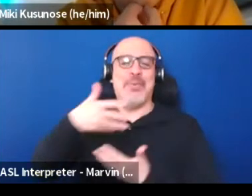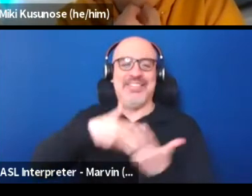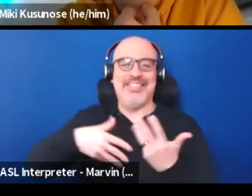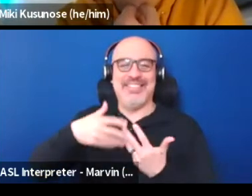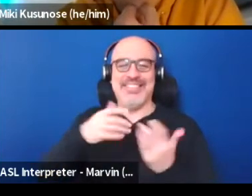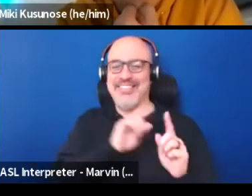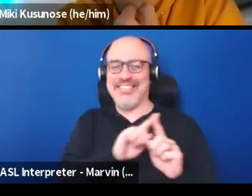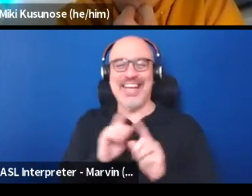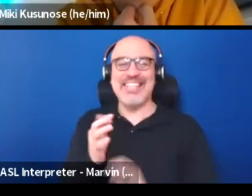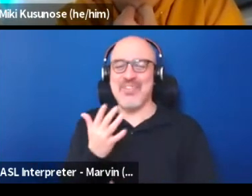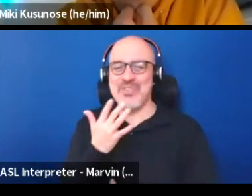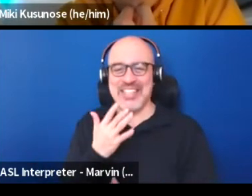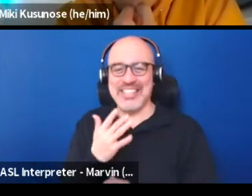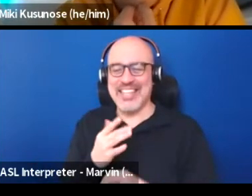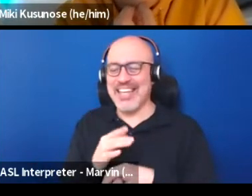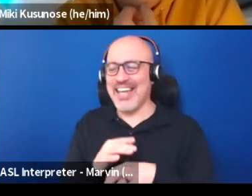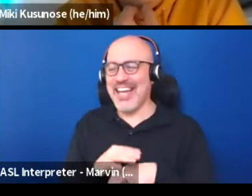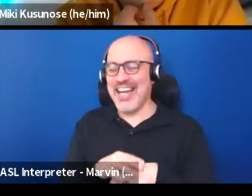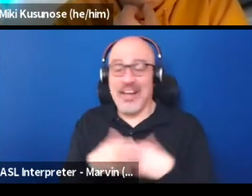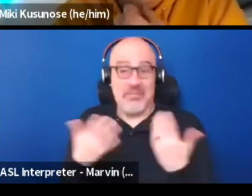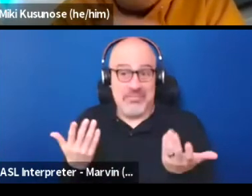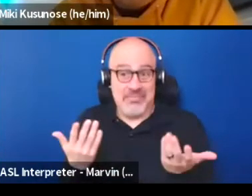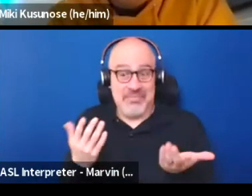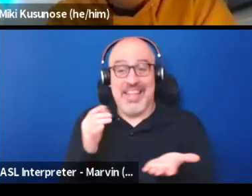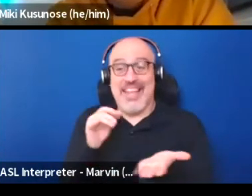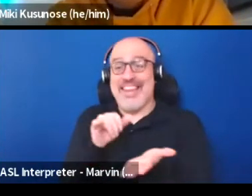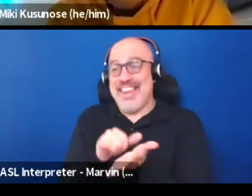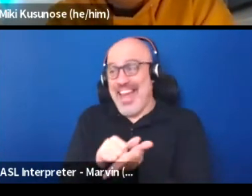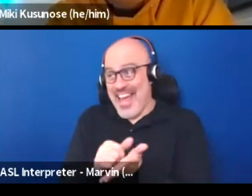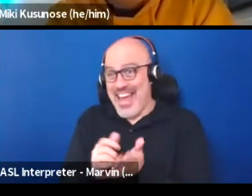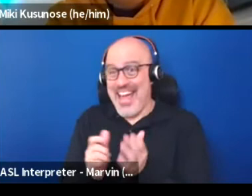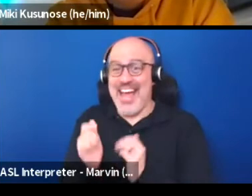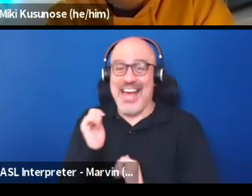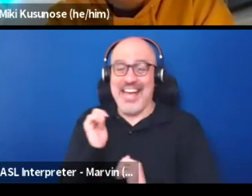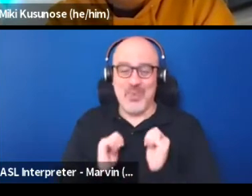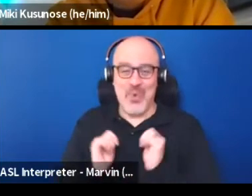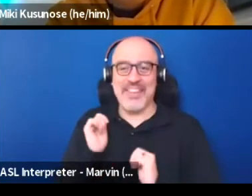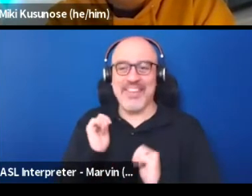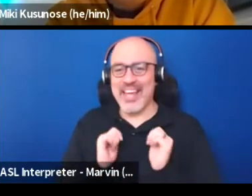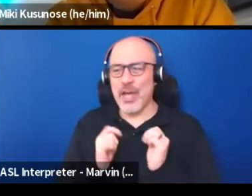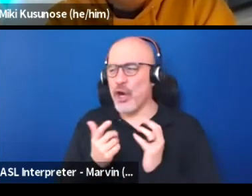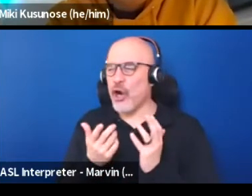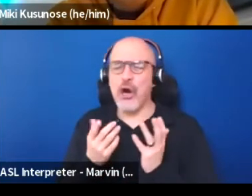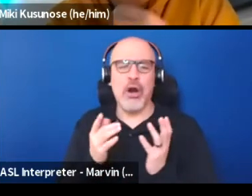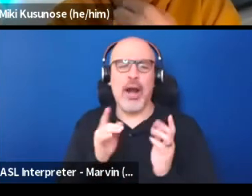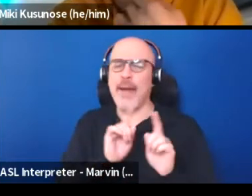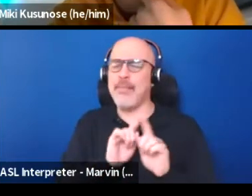And so, I mean, that's where like theater, it's so many different kinds of theater.